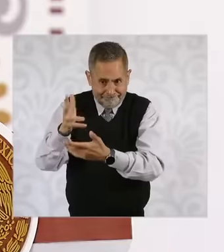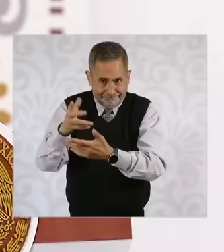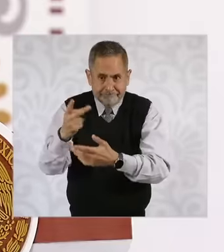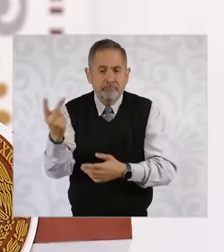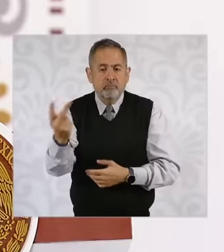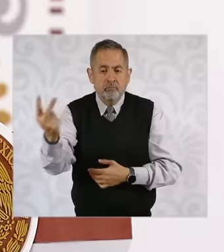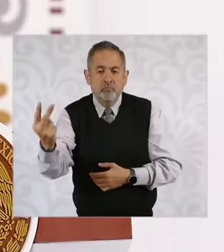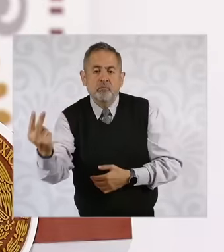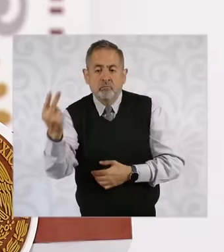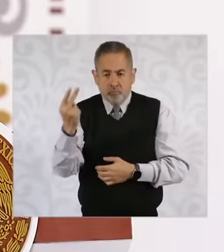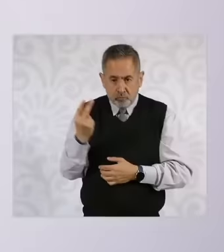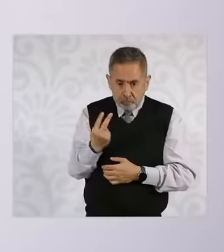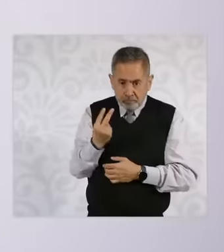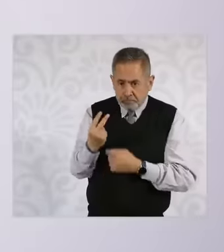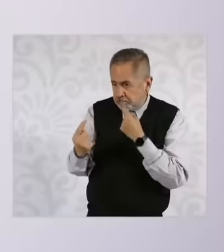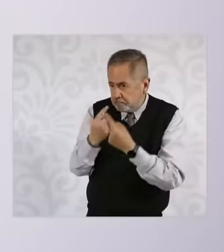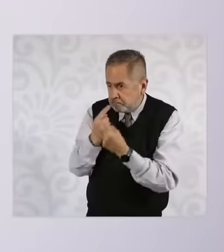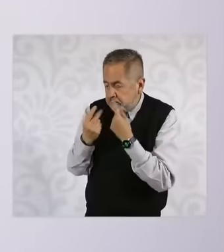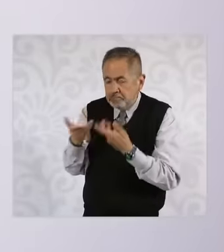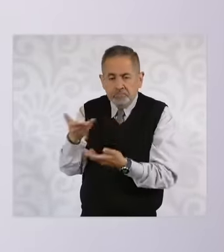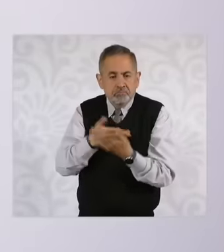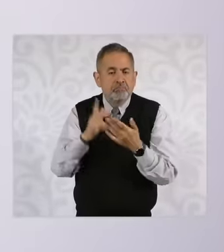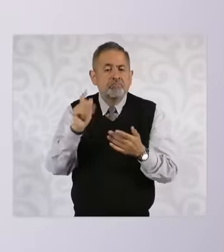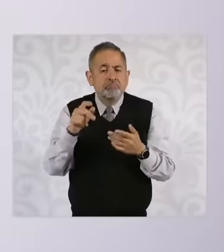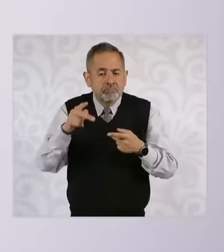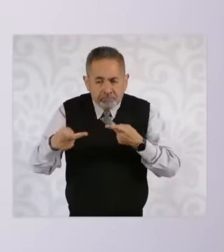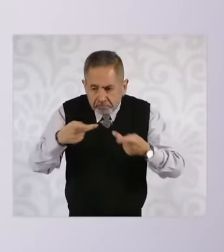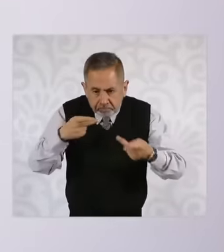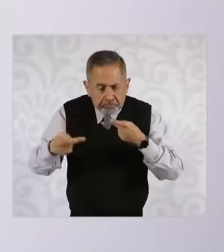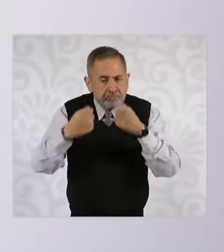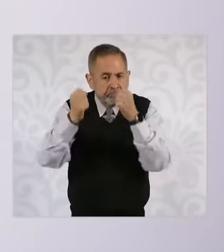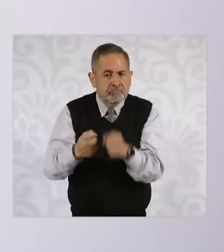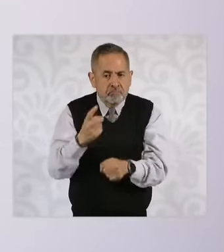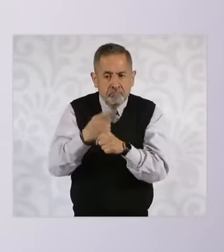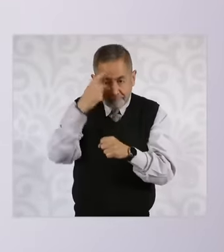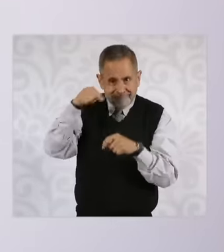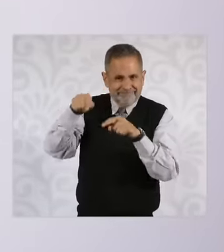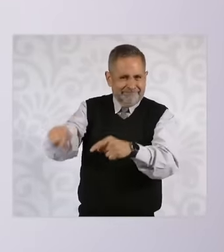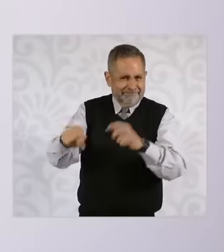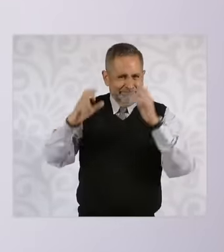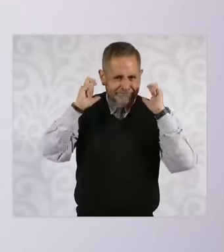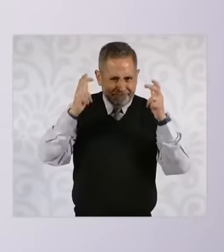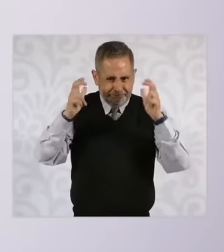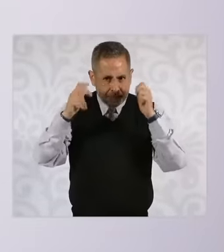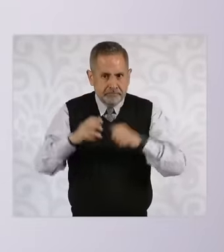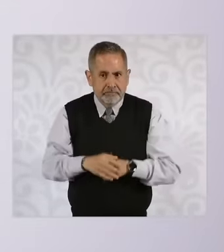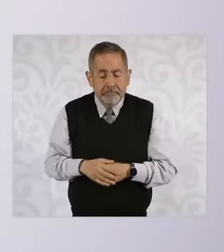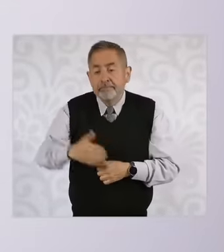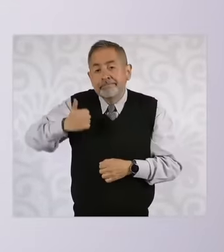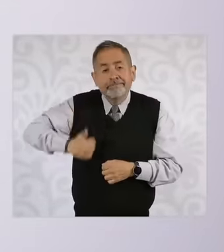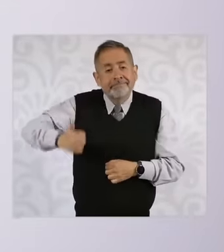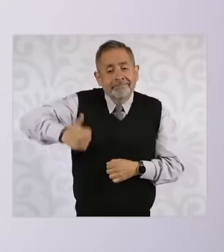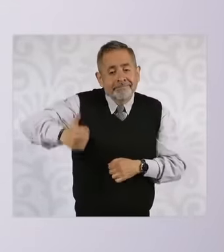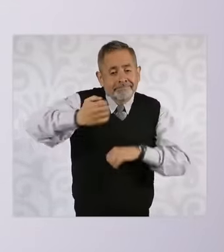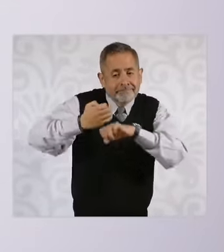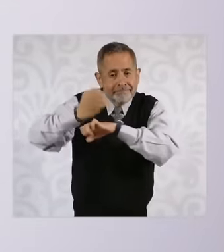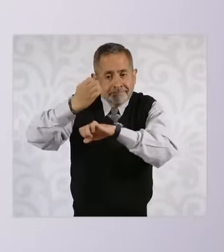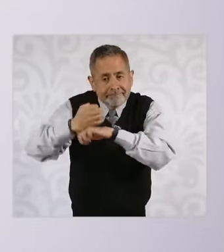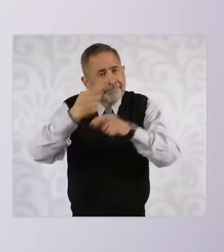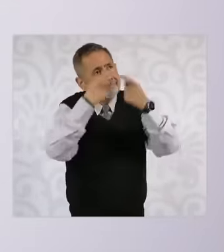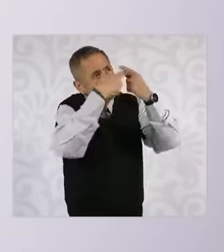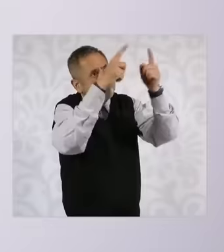work together on the strategic strategy For Chiapas, each State is different, in some